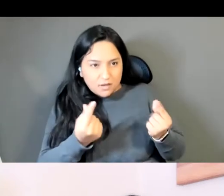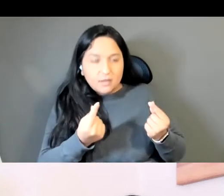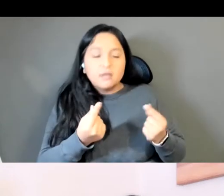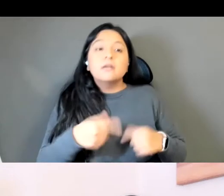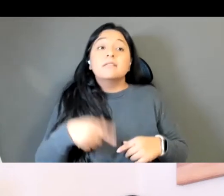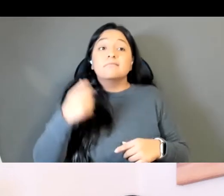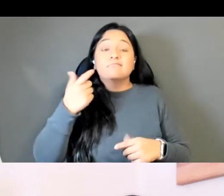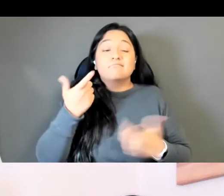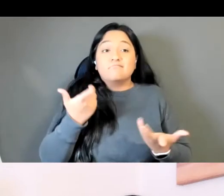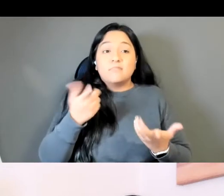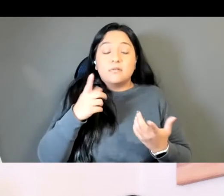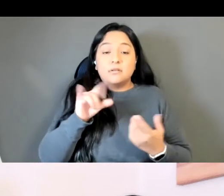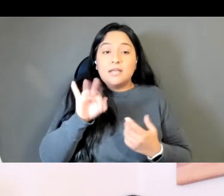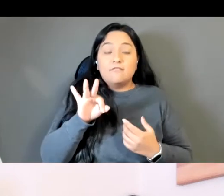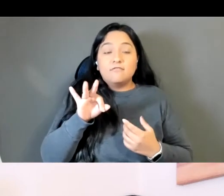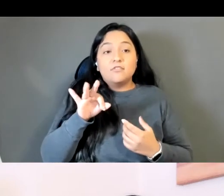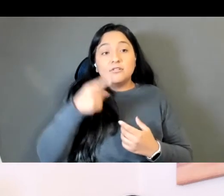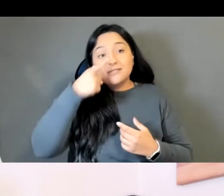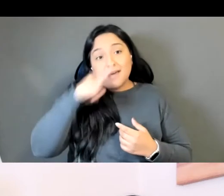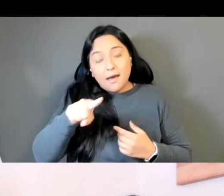super well educated means beloved daughter in law.